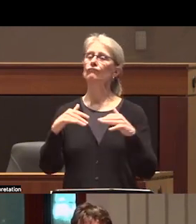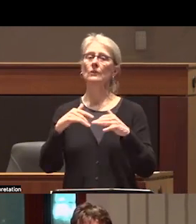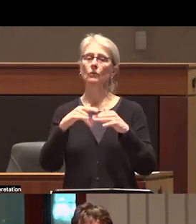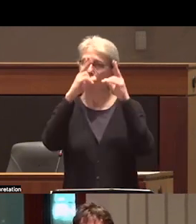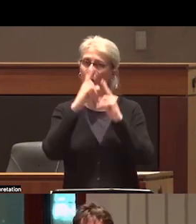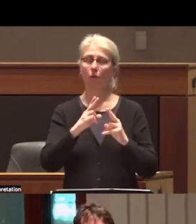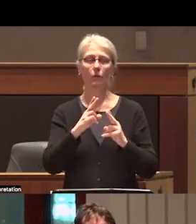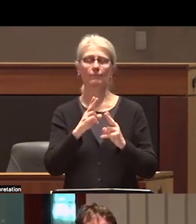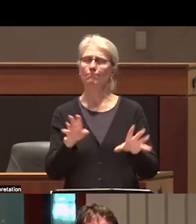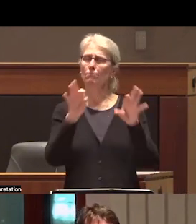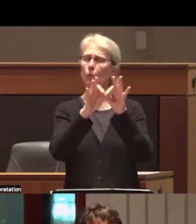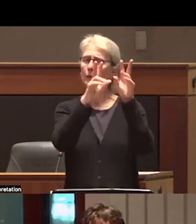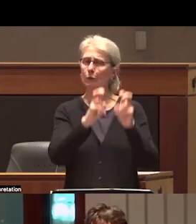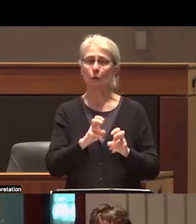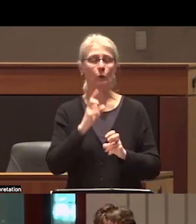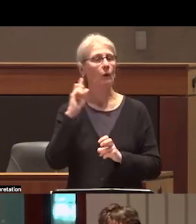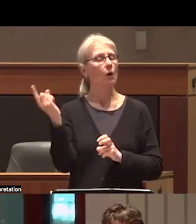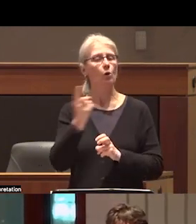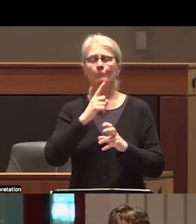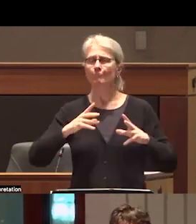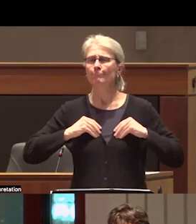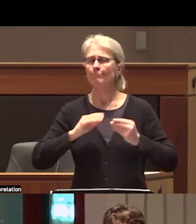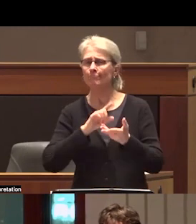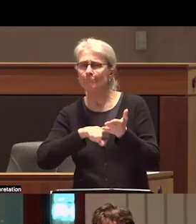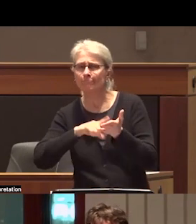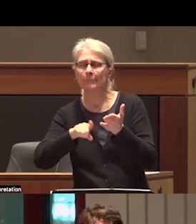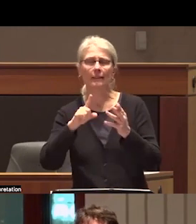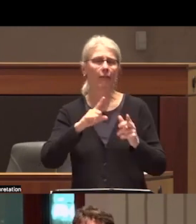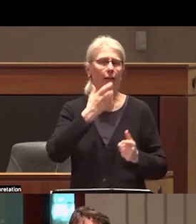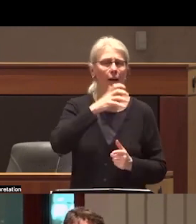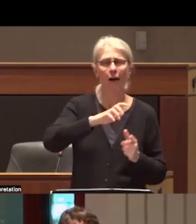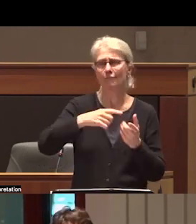explore controversial and difficult subjects in a way that prioritizes careful and thoughtful